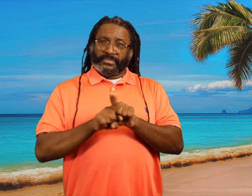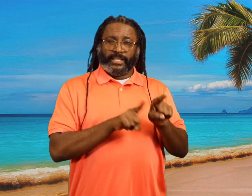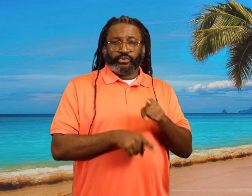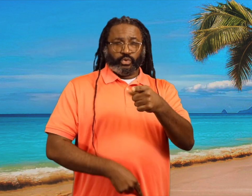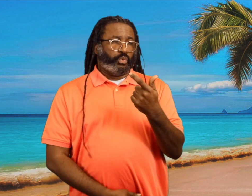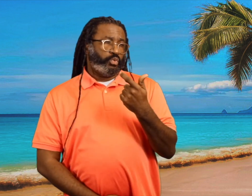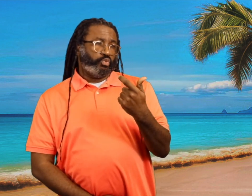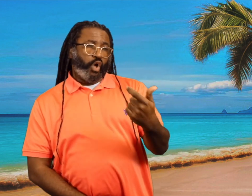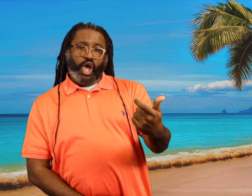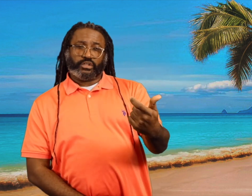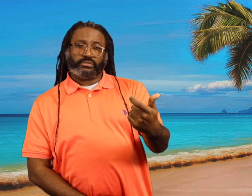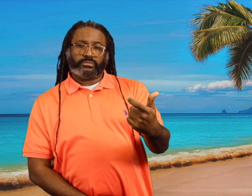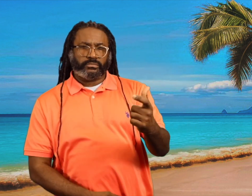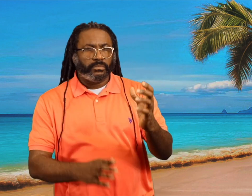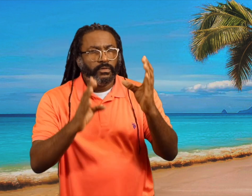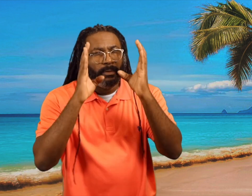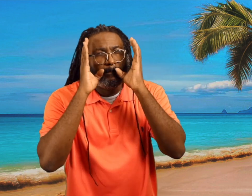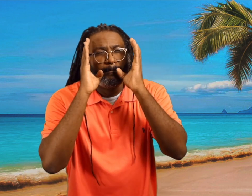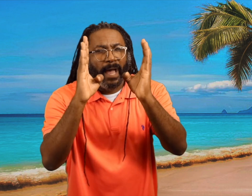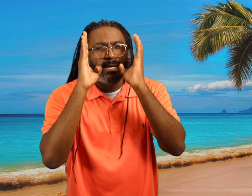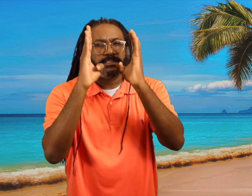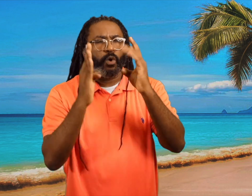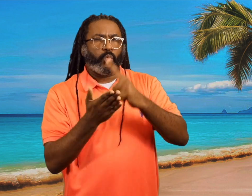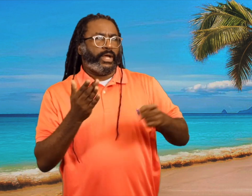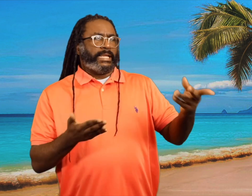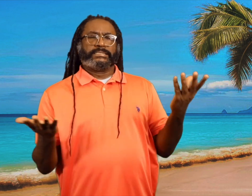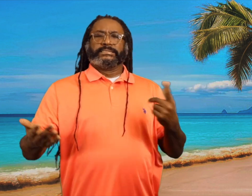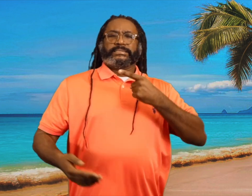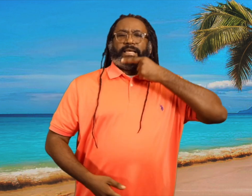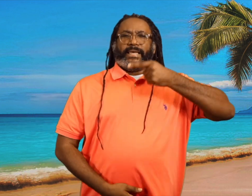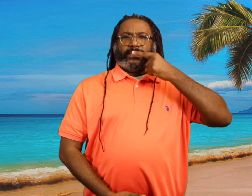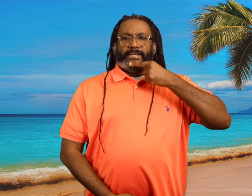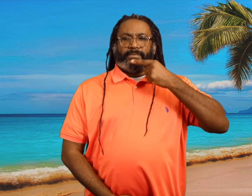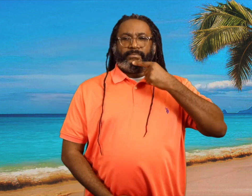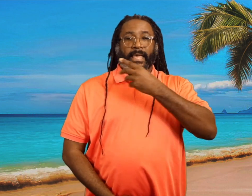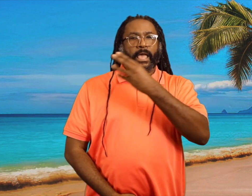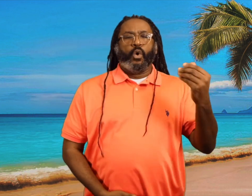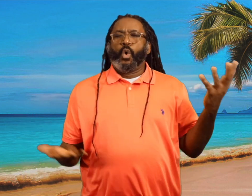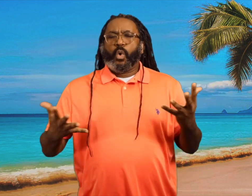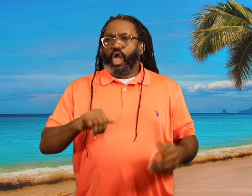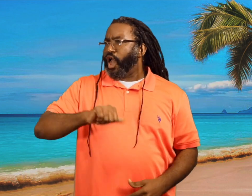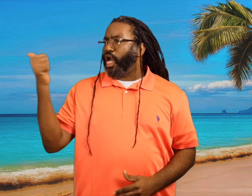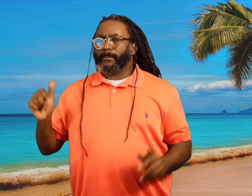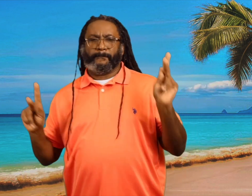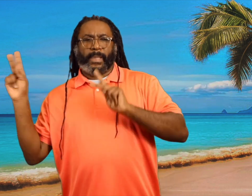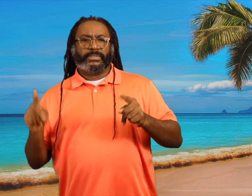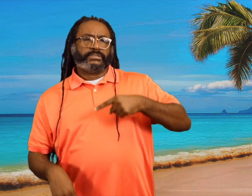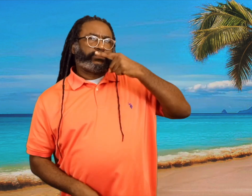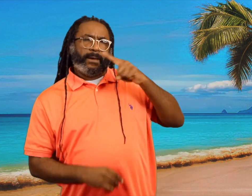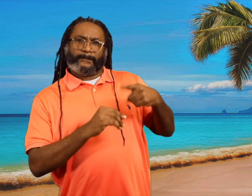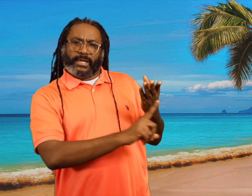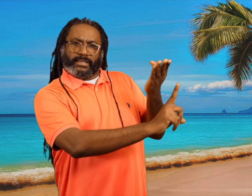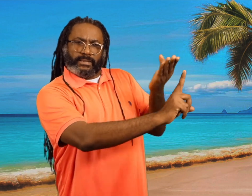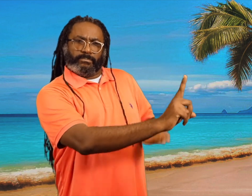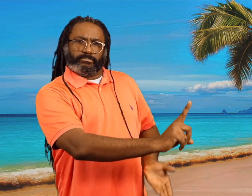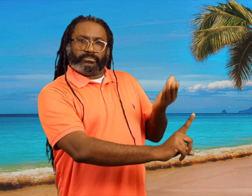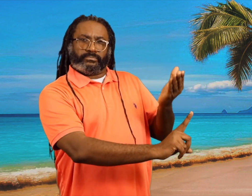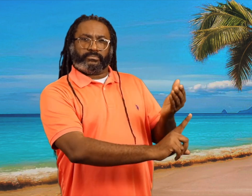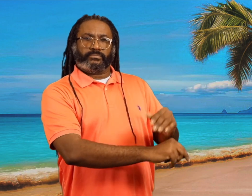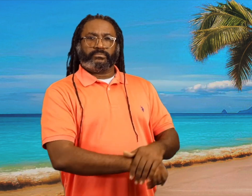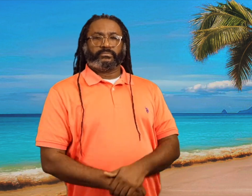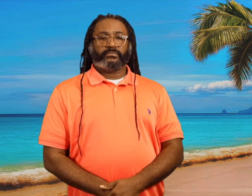As you watch it, pay attention to what he says and what others say about him.